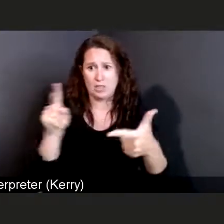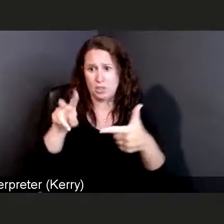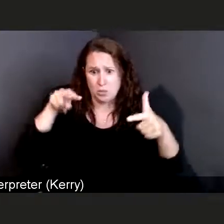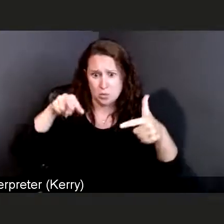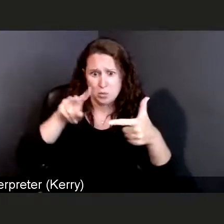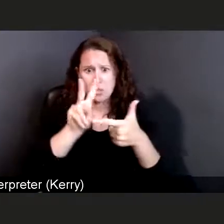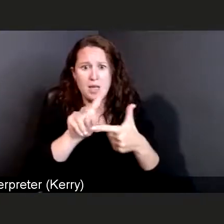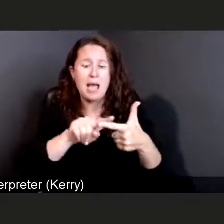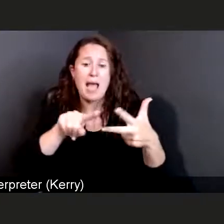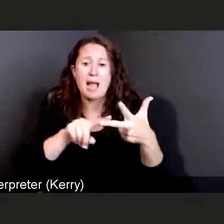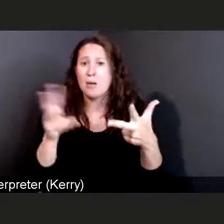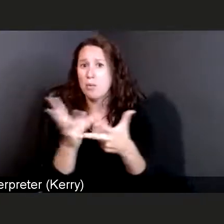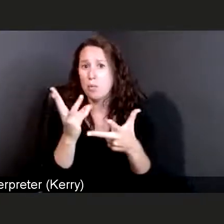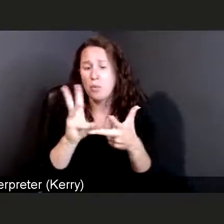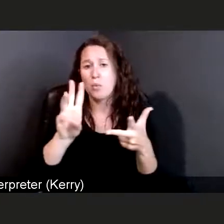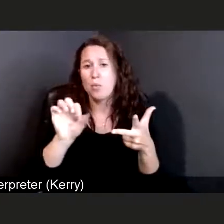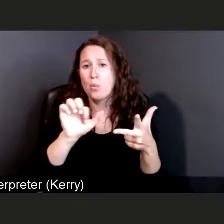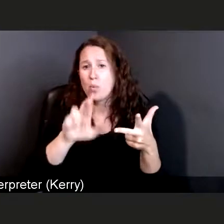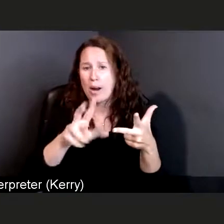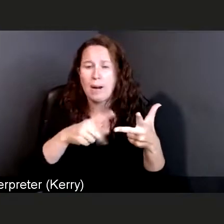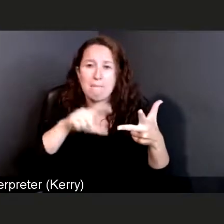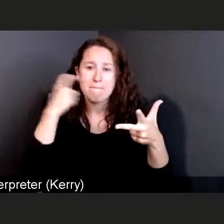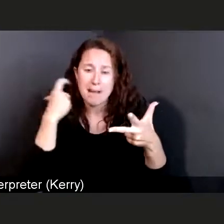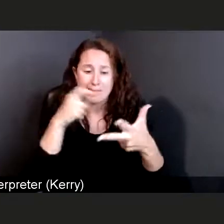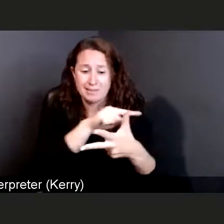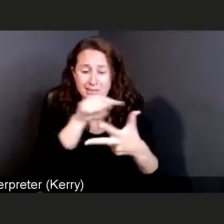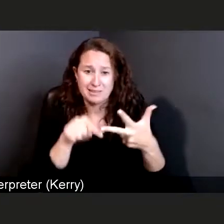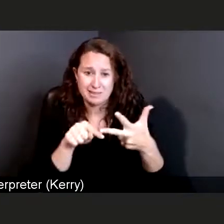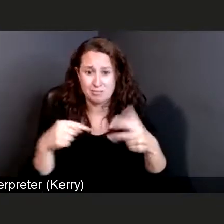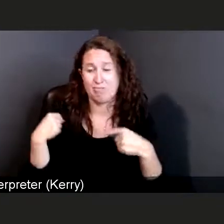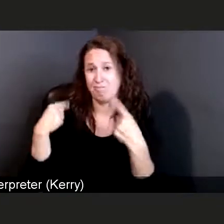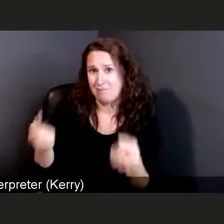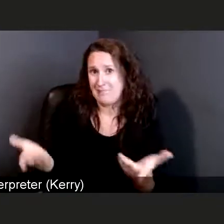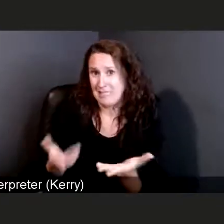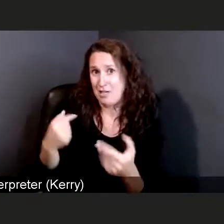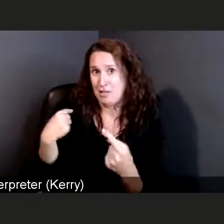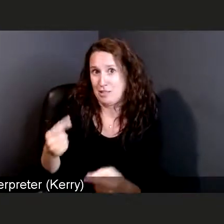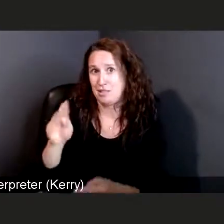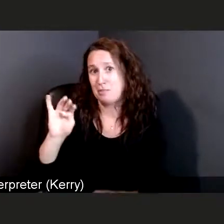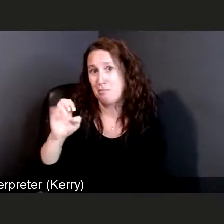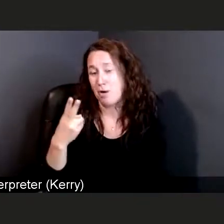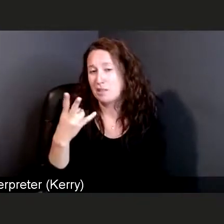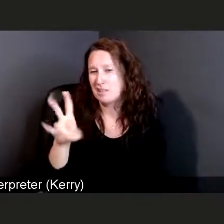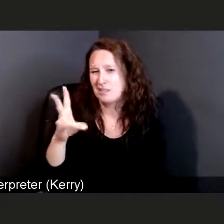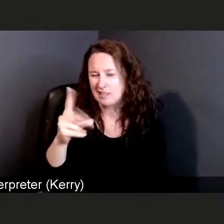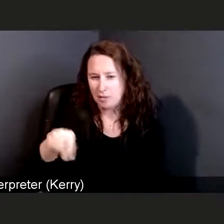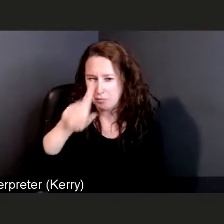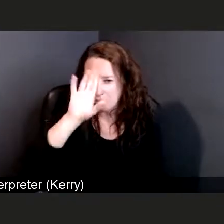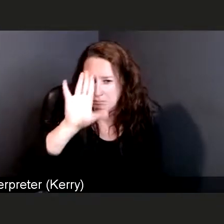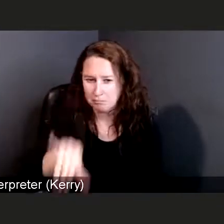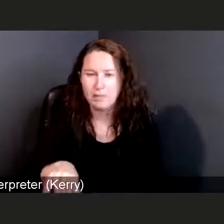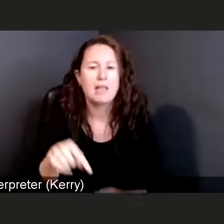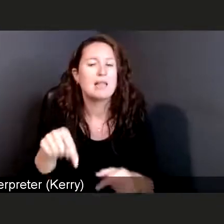You know, I've been here since March 17th as many of you know, it's been a very challenging year,